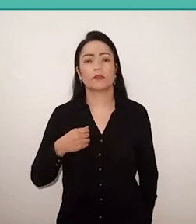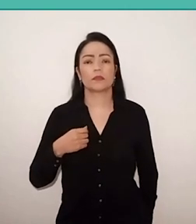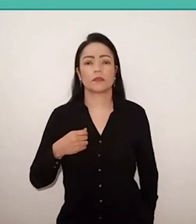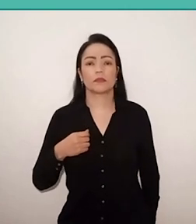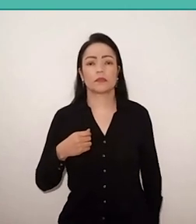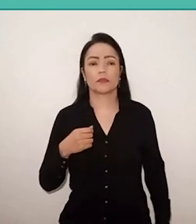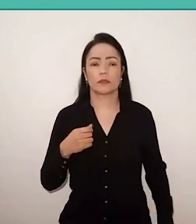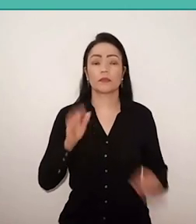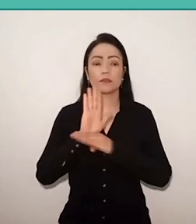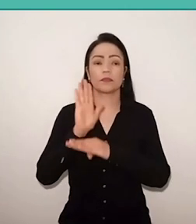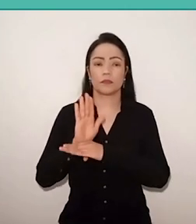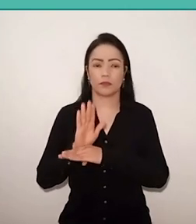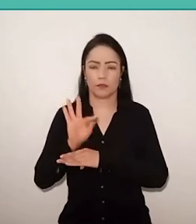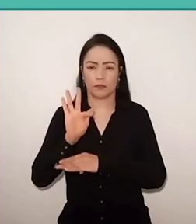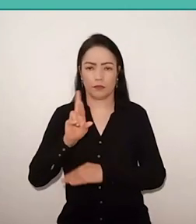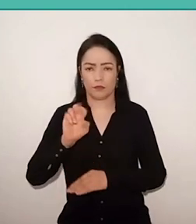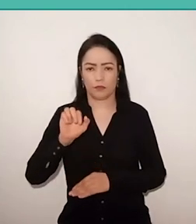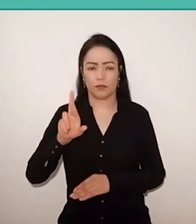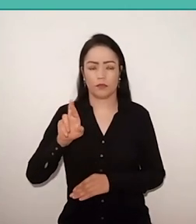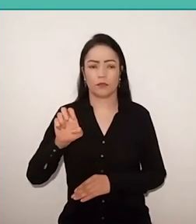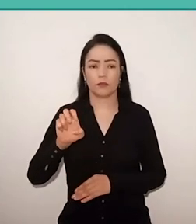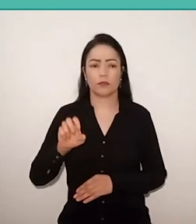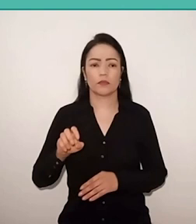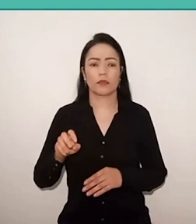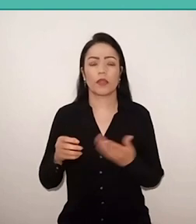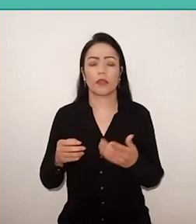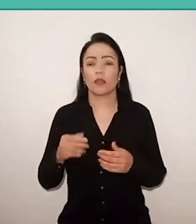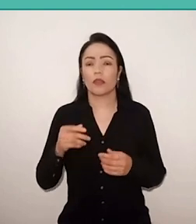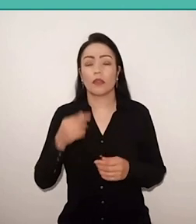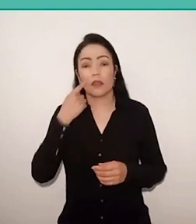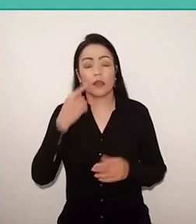to sediment our fragile progressive alliance,